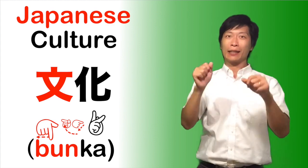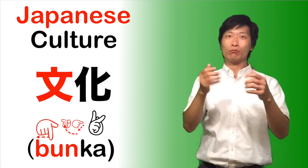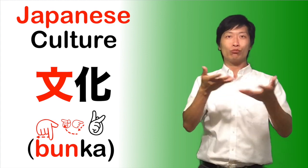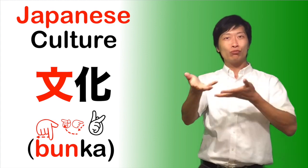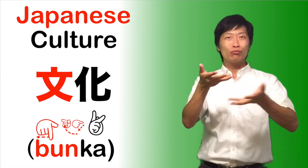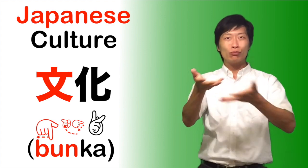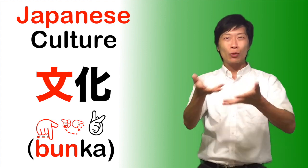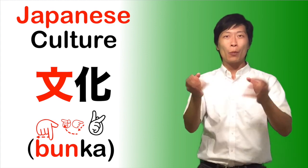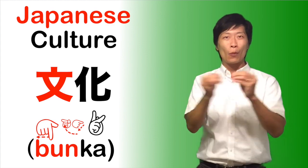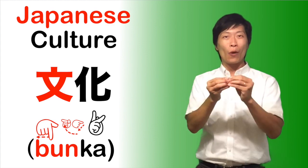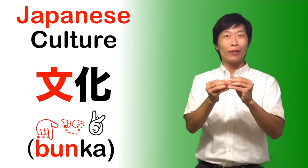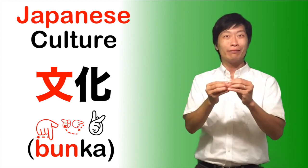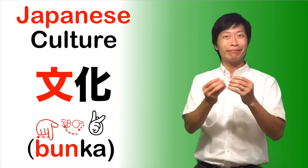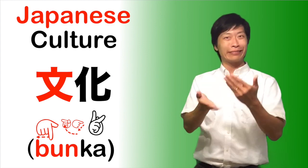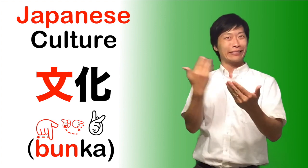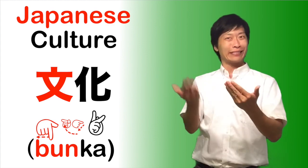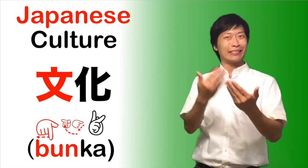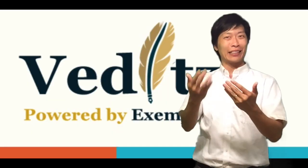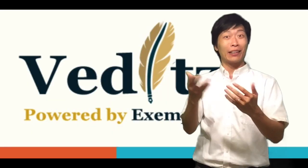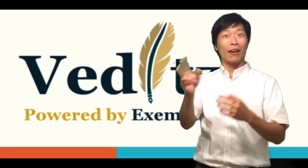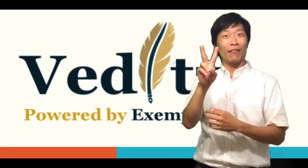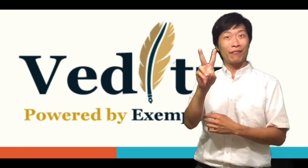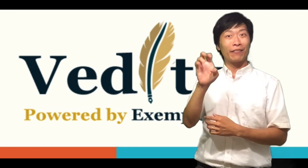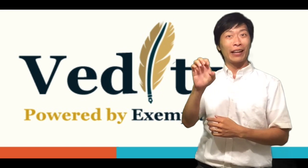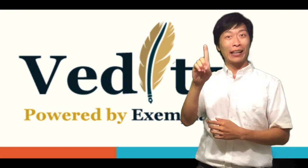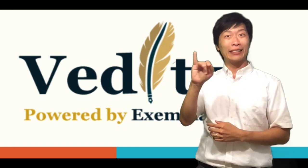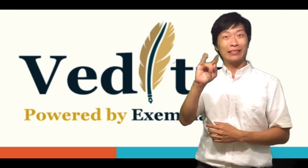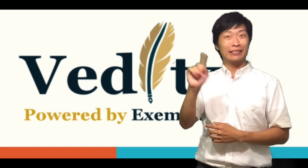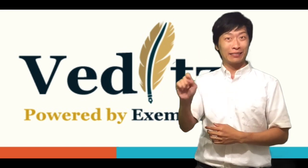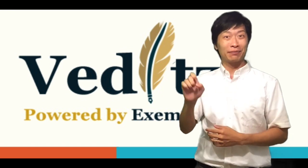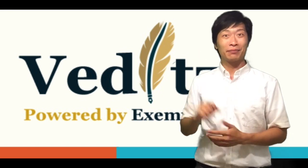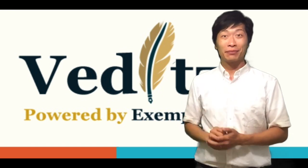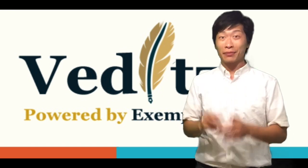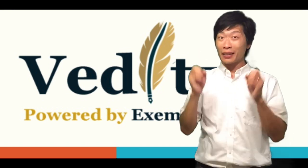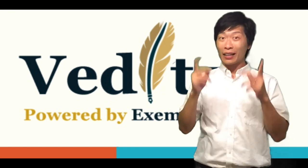Veditz makes it easy to communicate with each other.